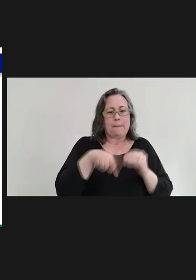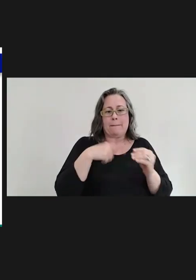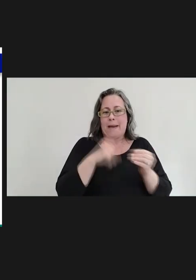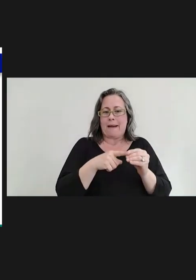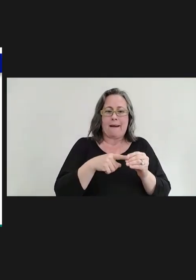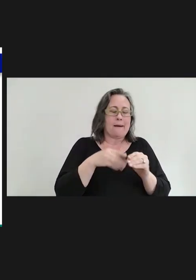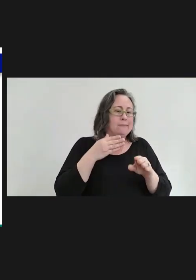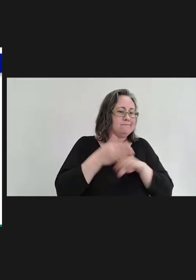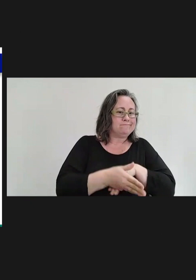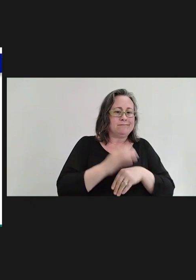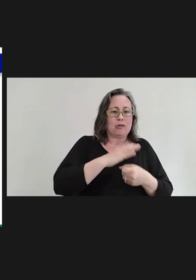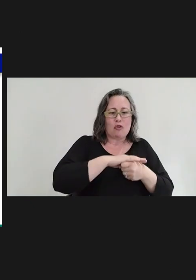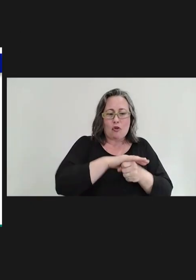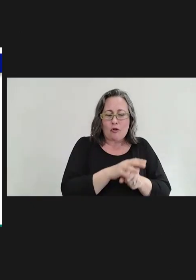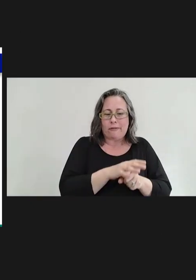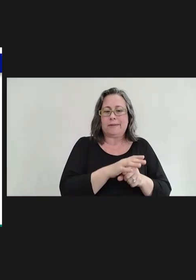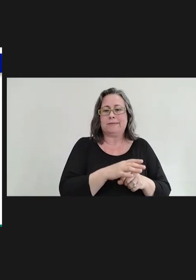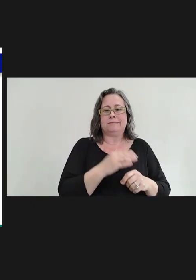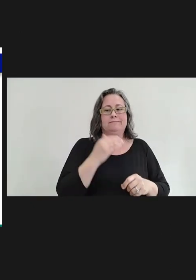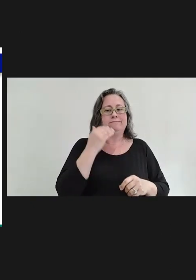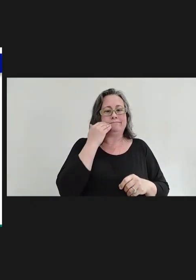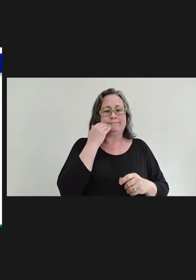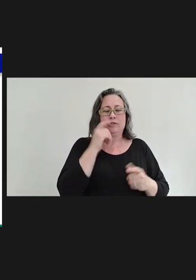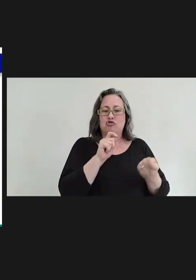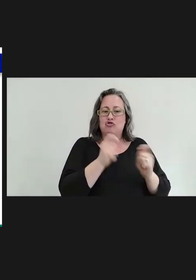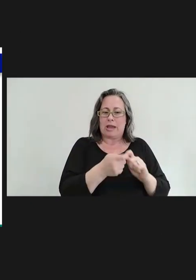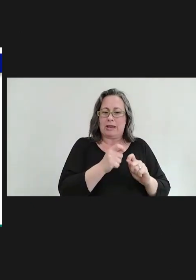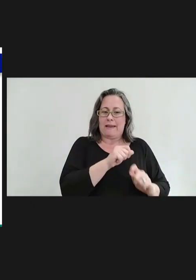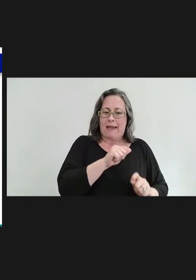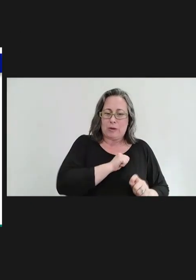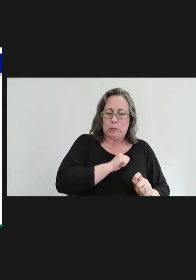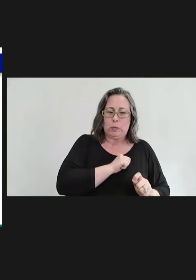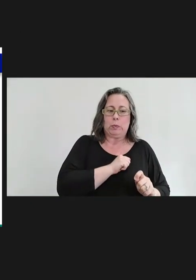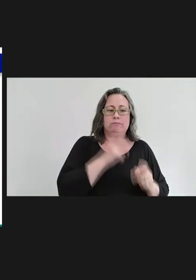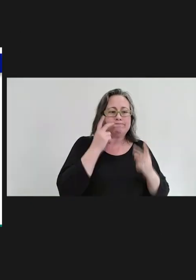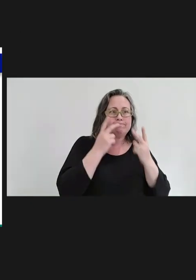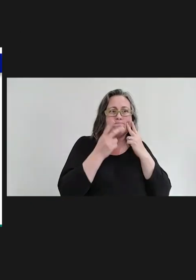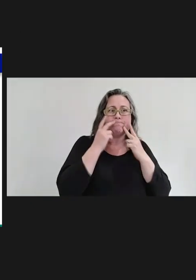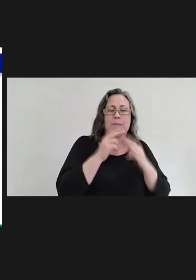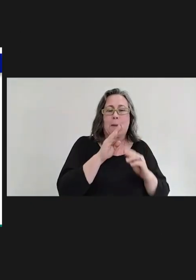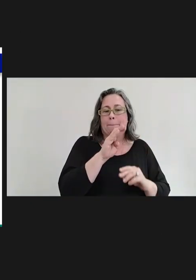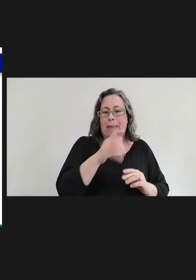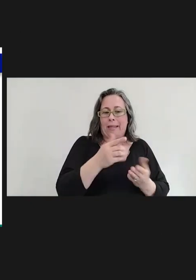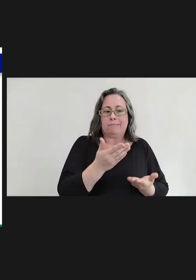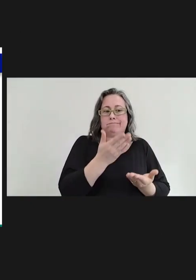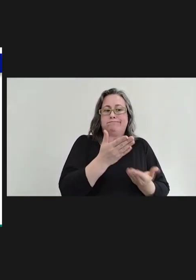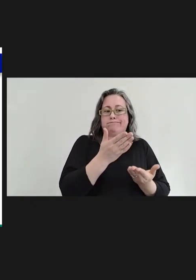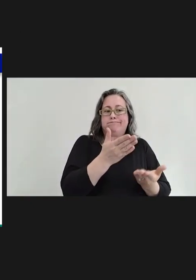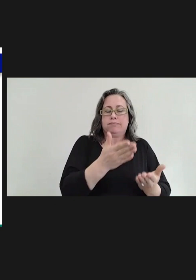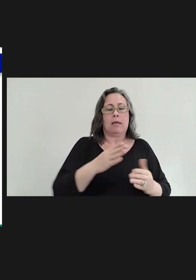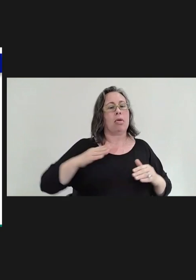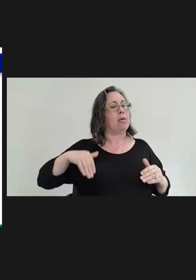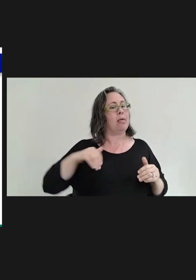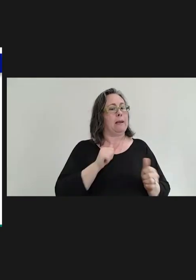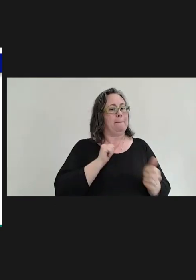you know, changes in attitudes. And we are certainly seeing a lot of bills going -- we don't know if they'll go through yet. But we see some that would